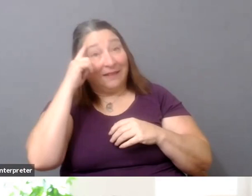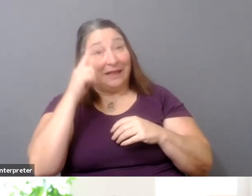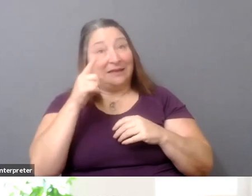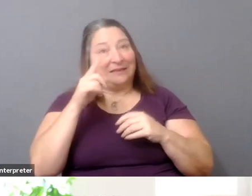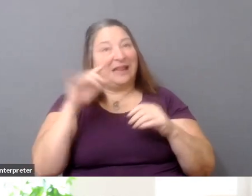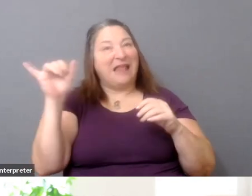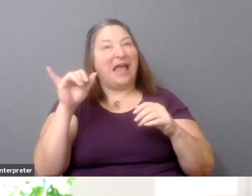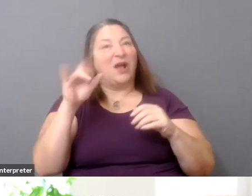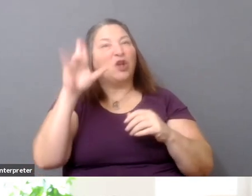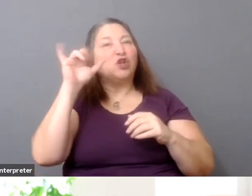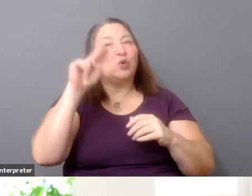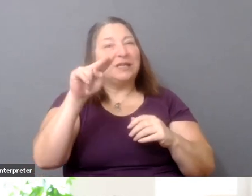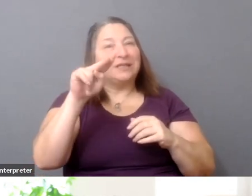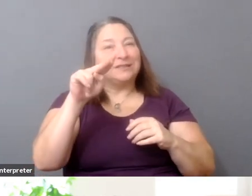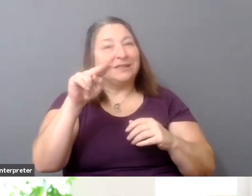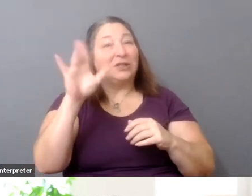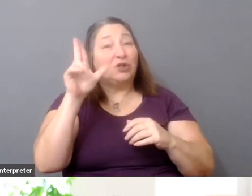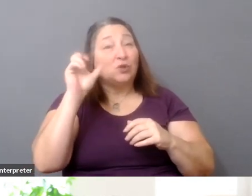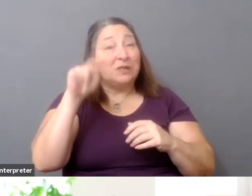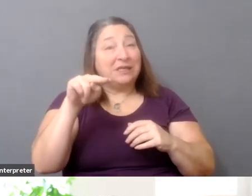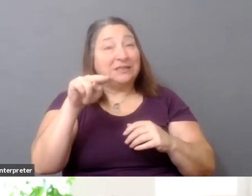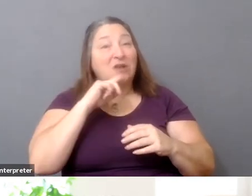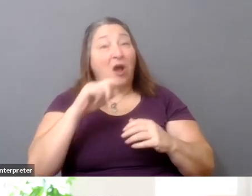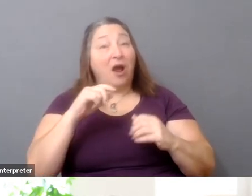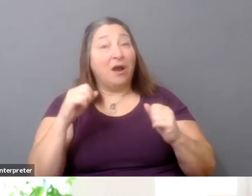one relationship at a time.